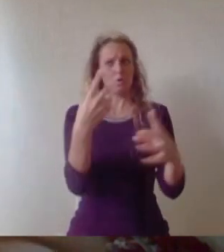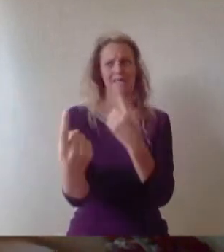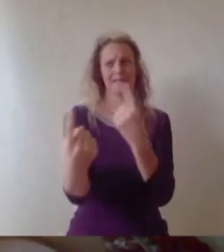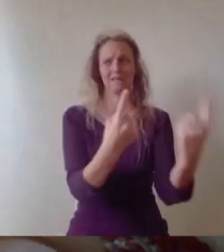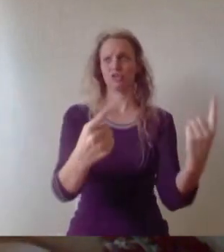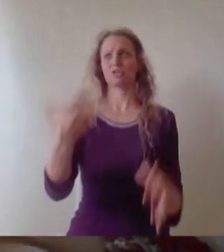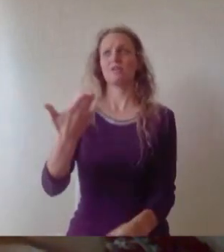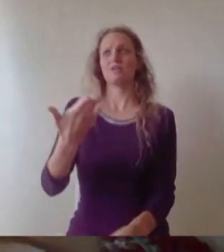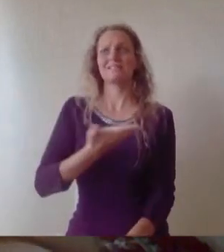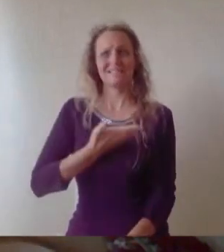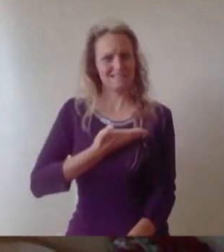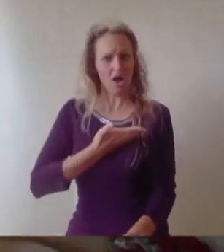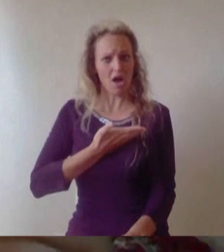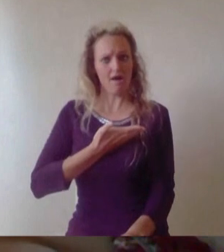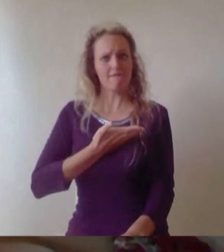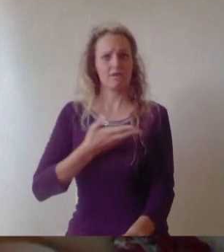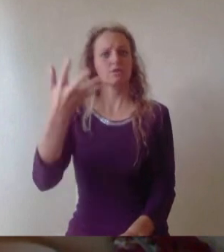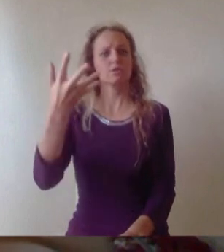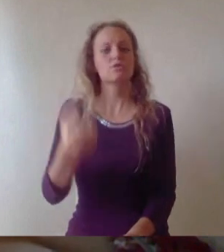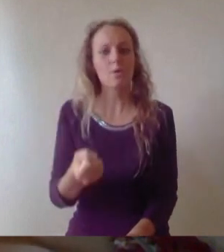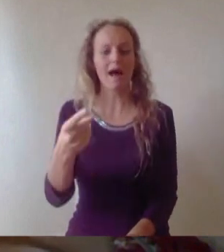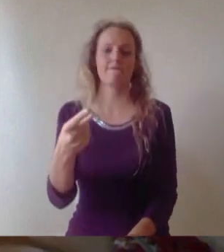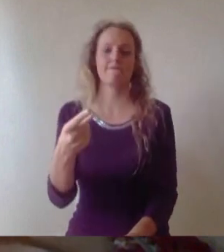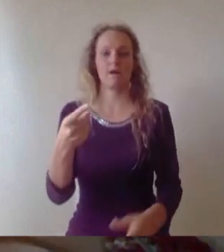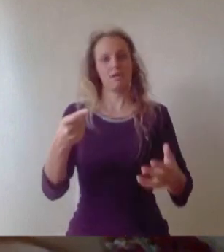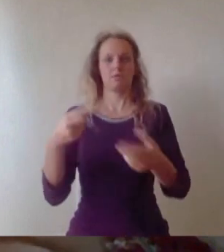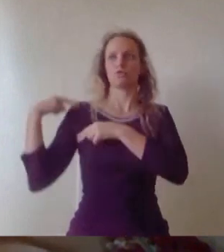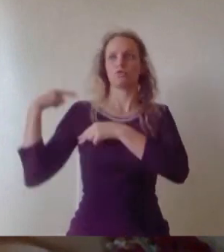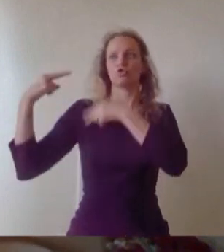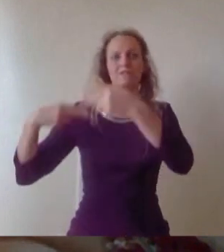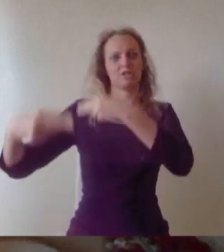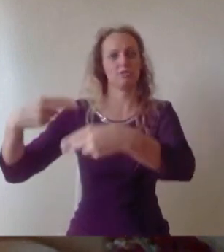passage in the traditional way like so many bristol graduates before you